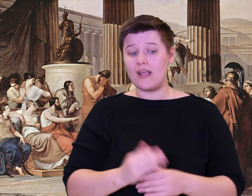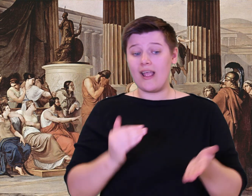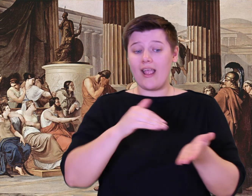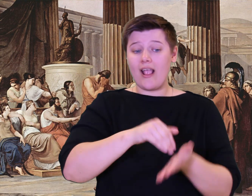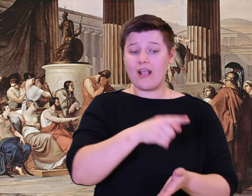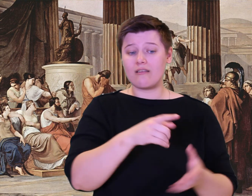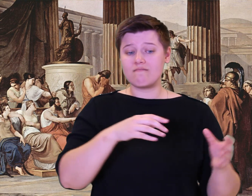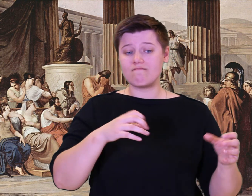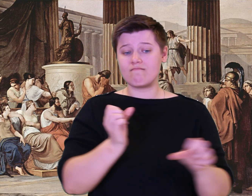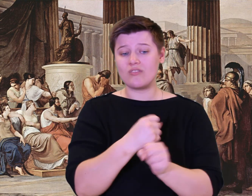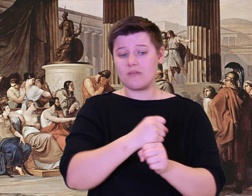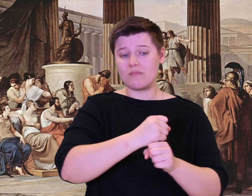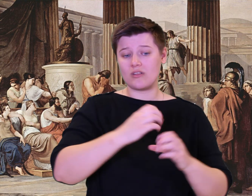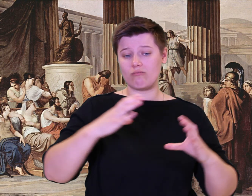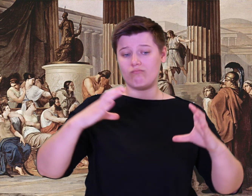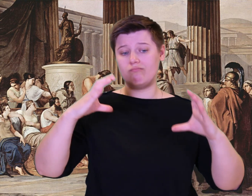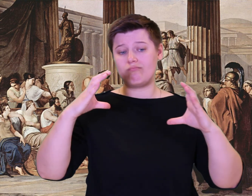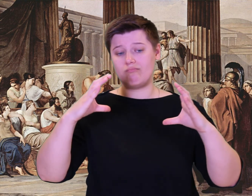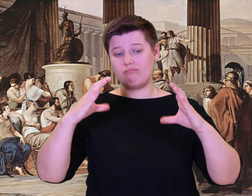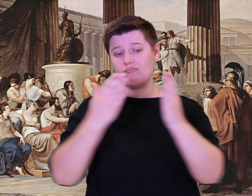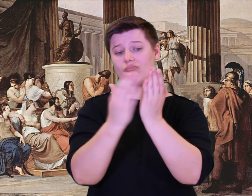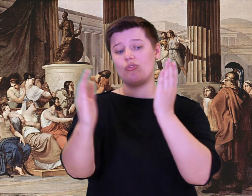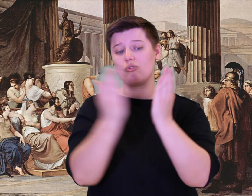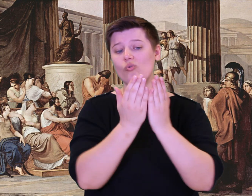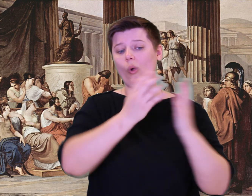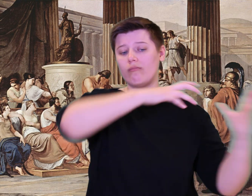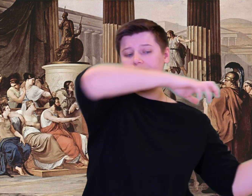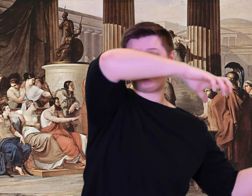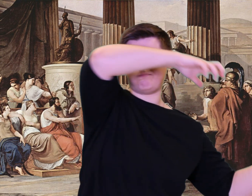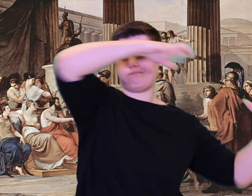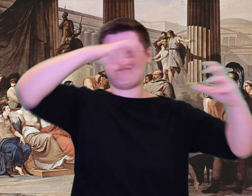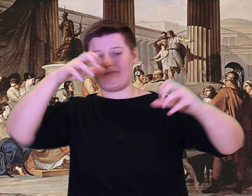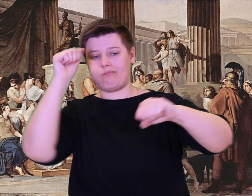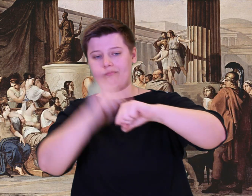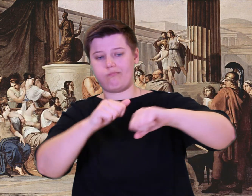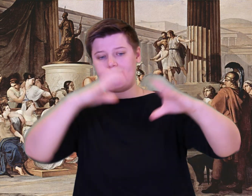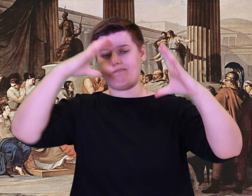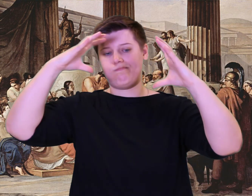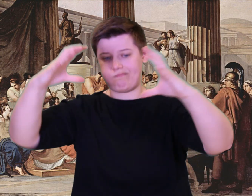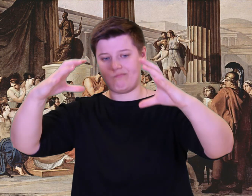perhaps a god told him to do it. He picked up and placed the stone to form a